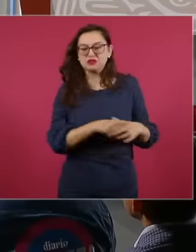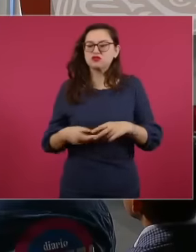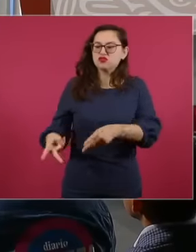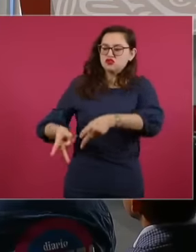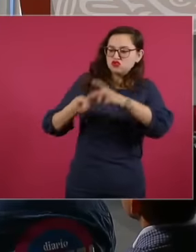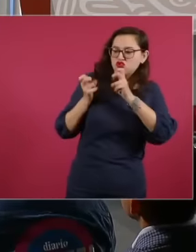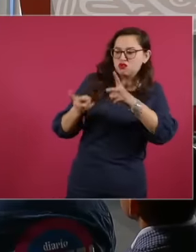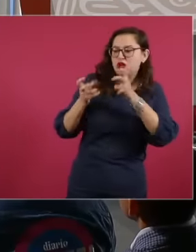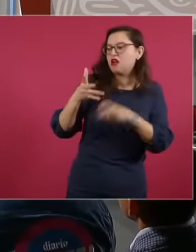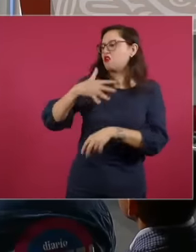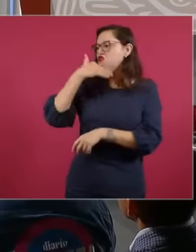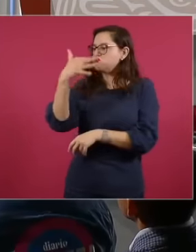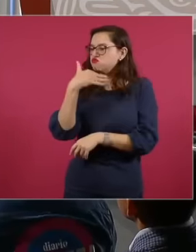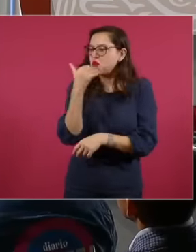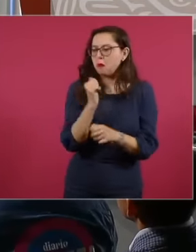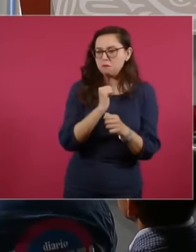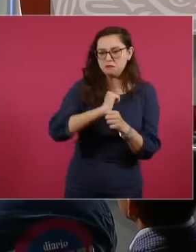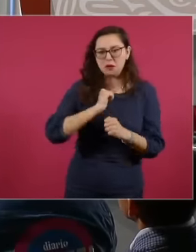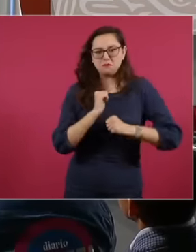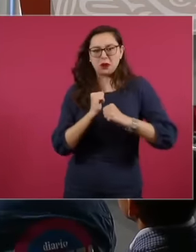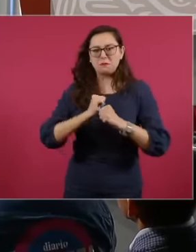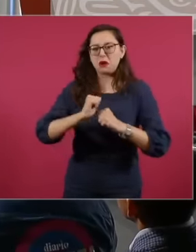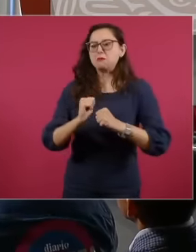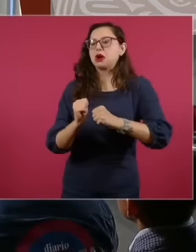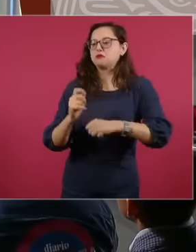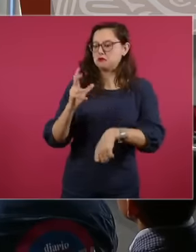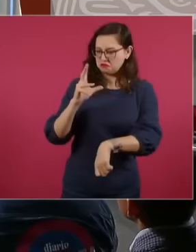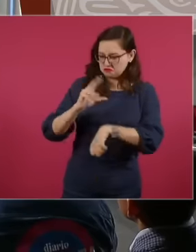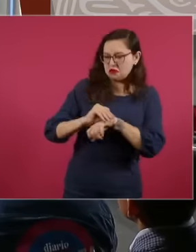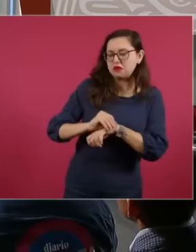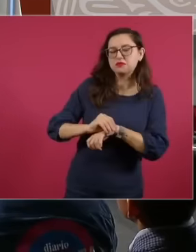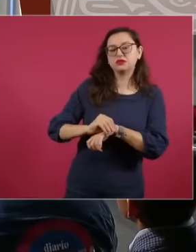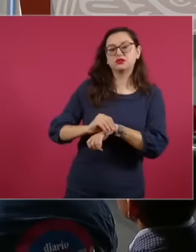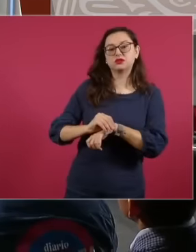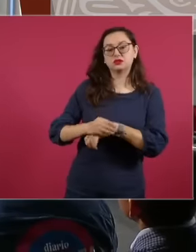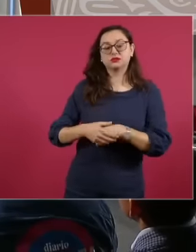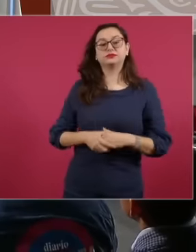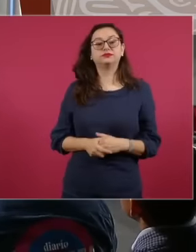corruption in May 19